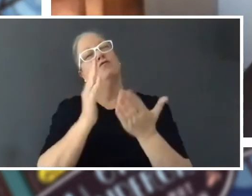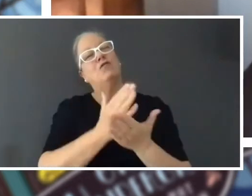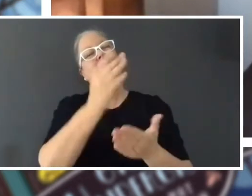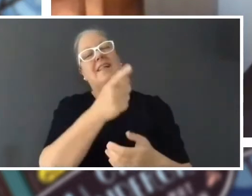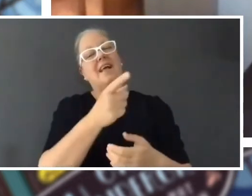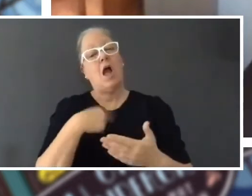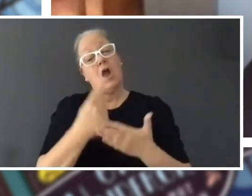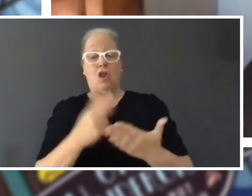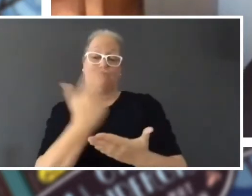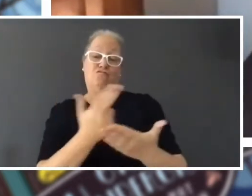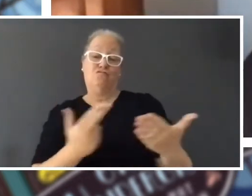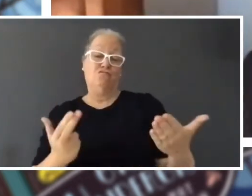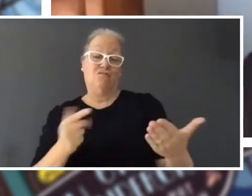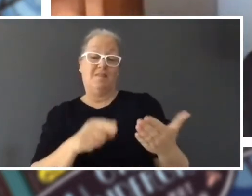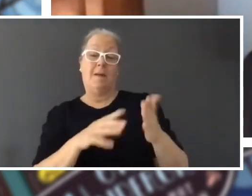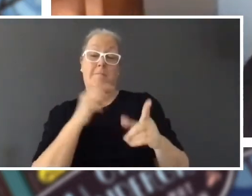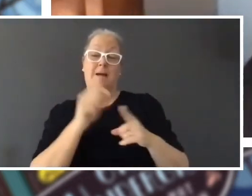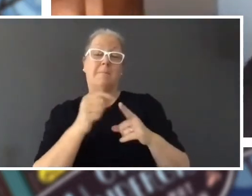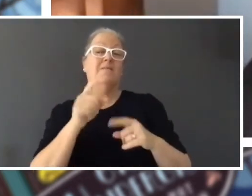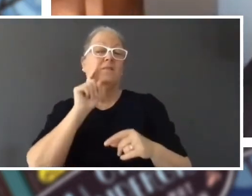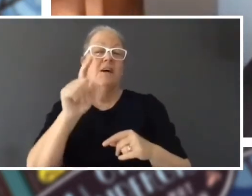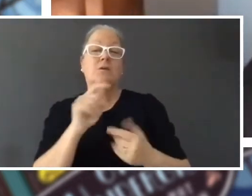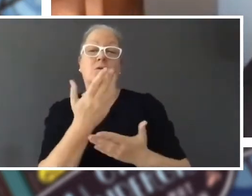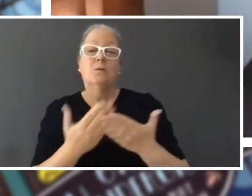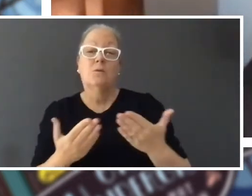story and I think that's where you've got to start when you create a world for